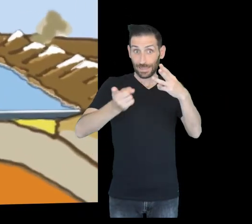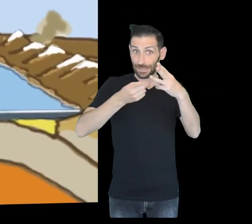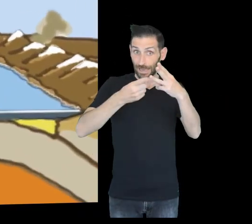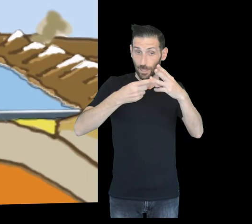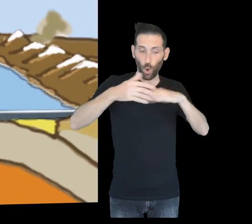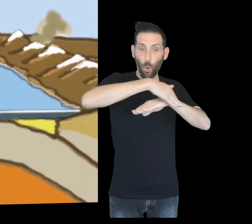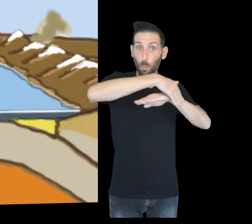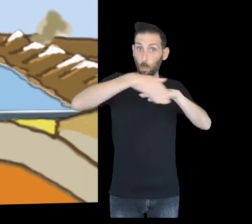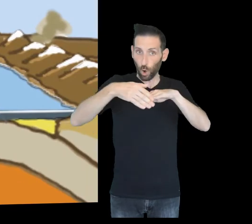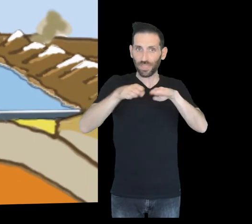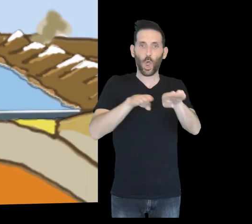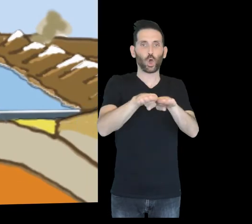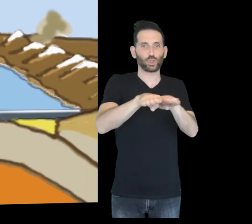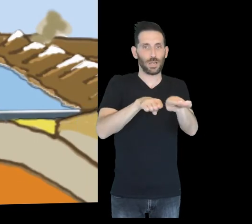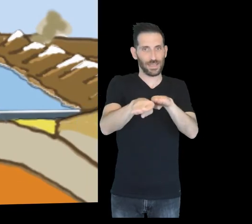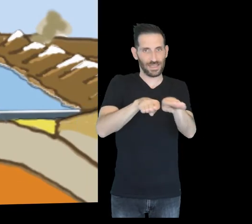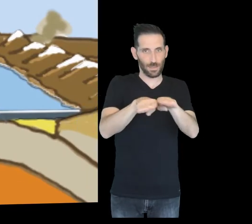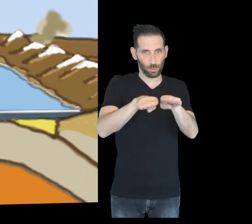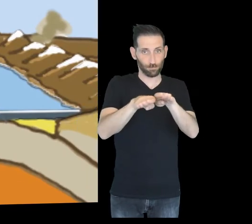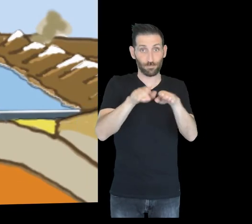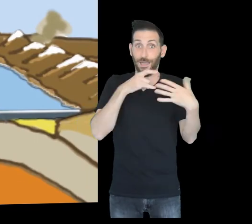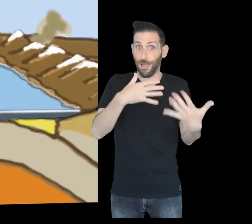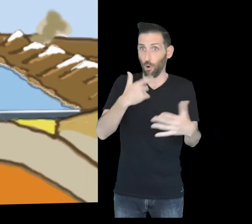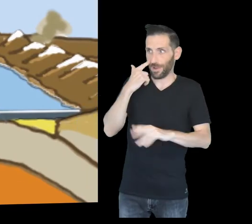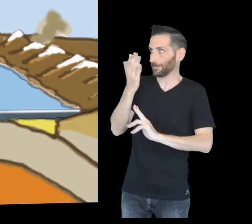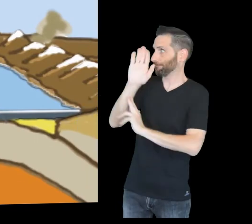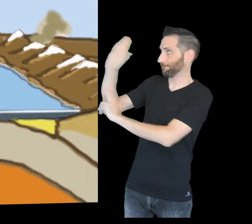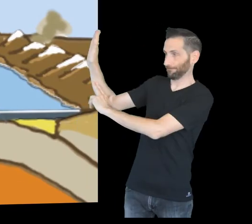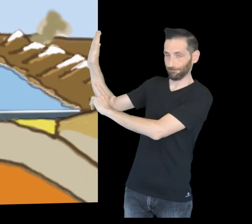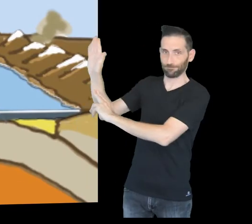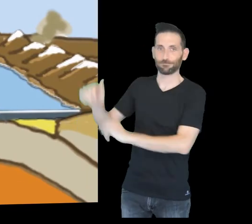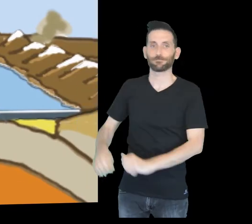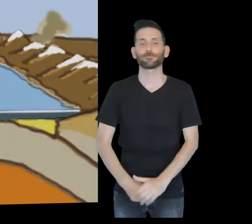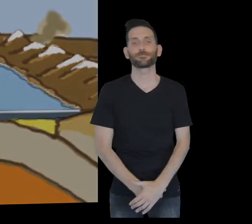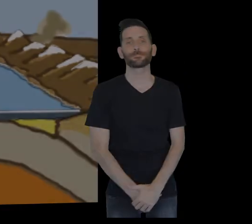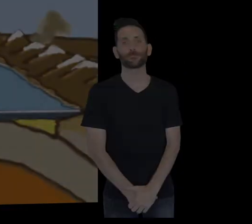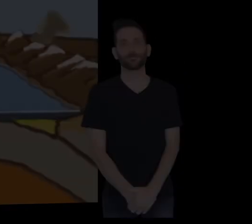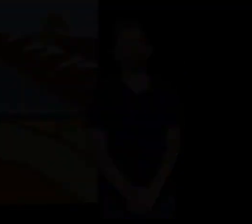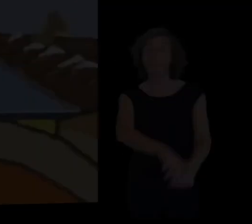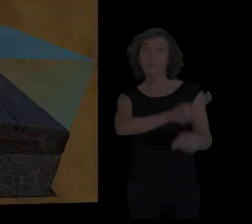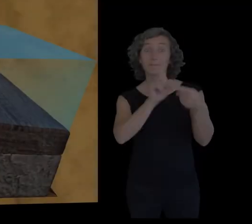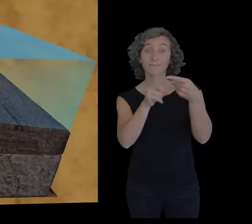and conservative edges which we can see here. Look at this!